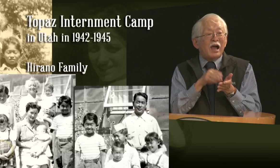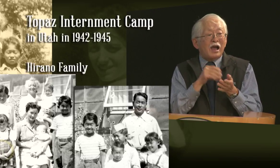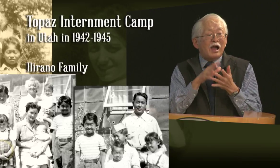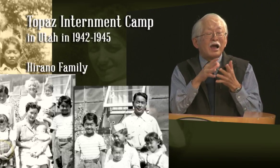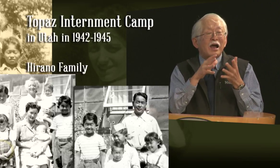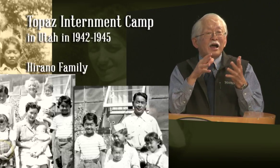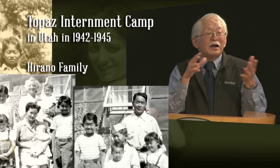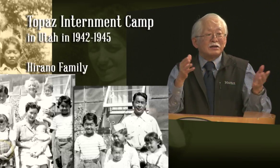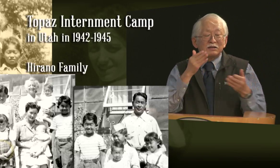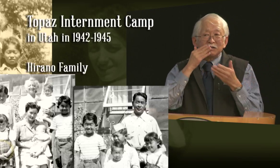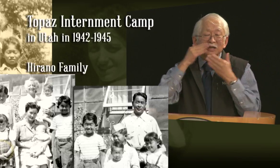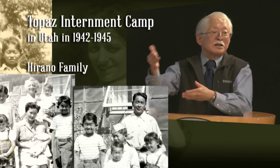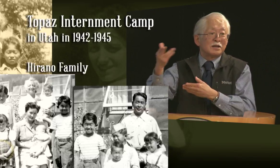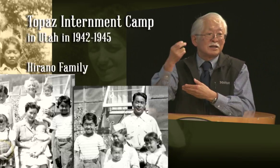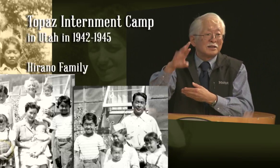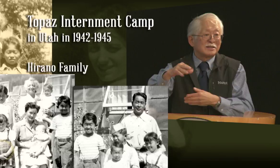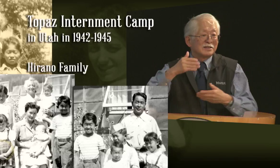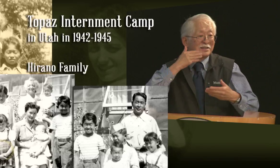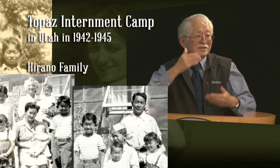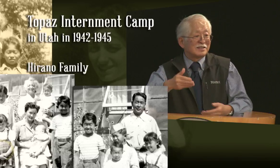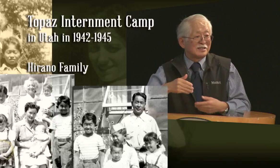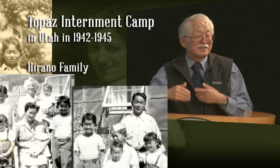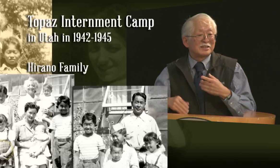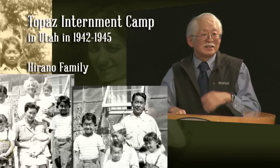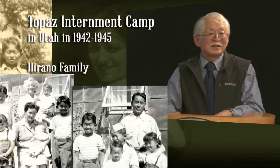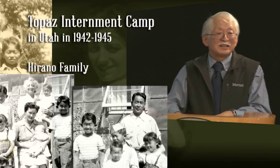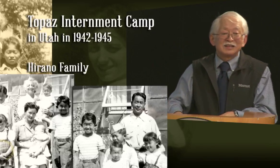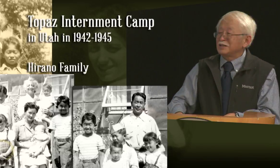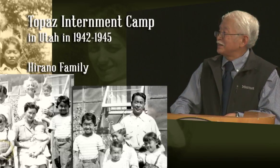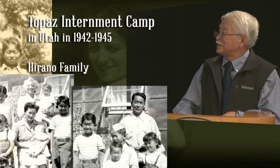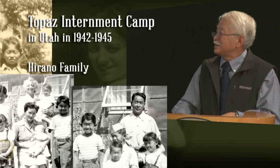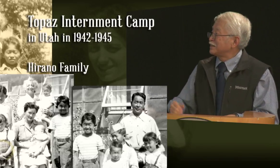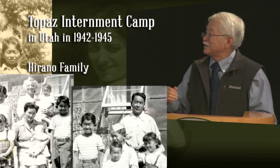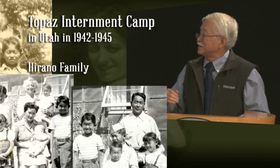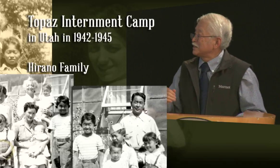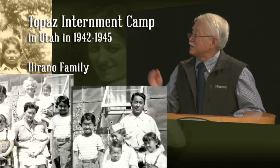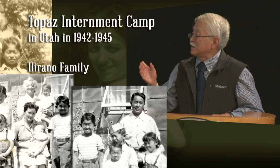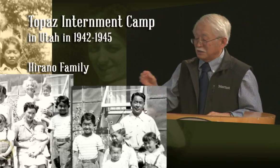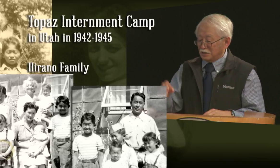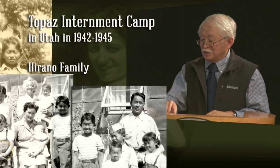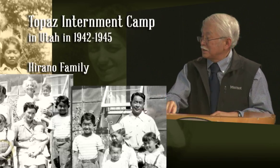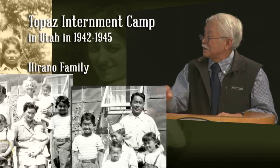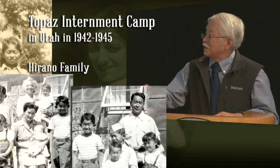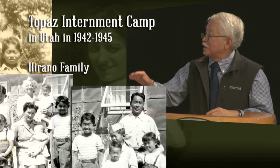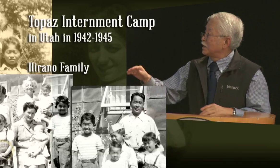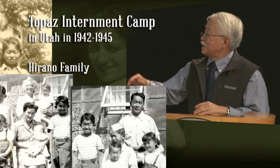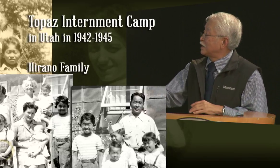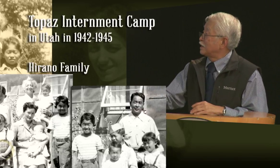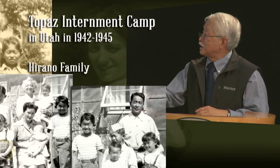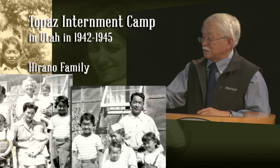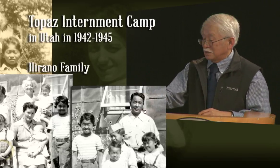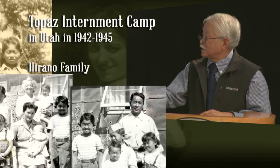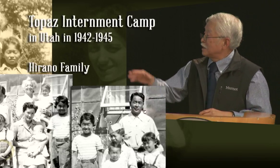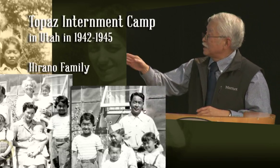lived with her that she told me all the stories of, of famous deaf people, and all the hard work they did, and I'm so grateful to her